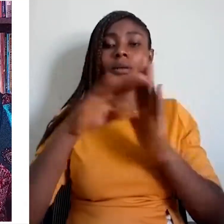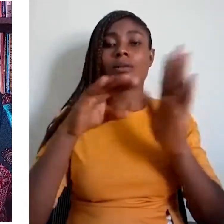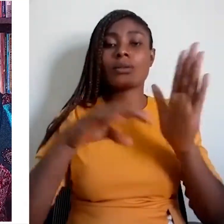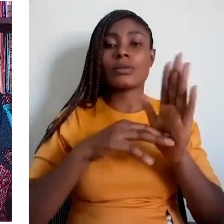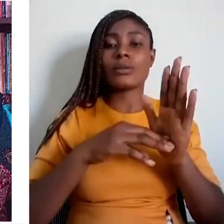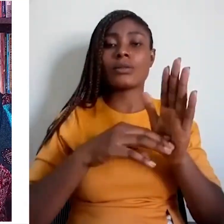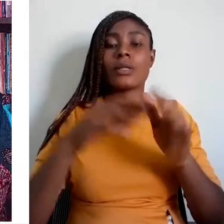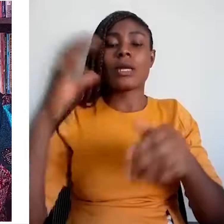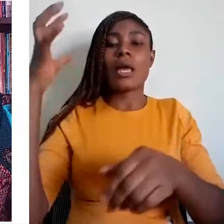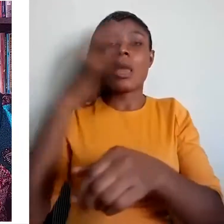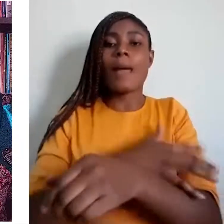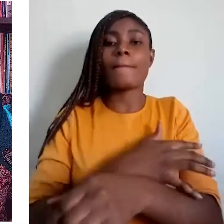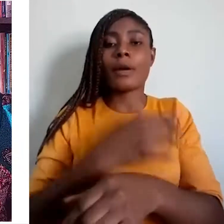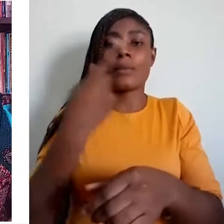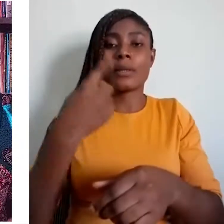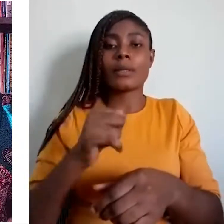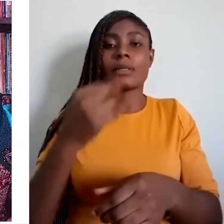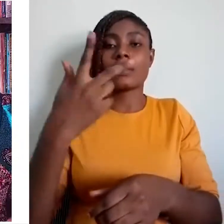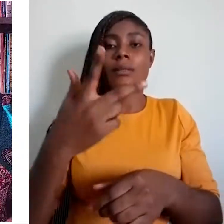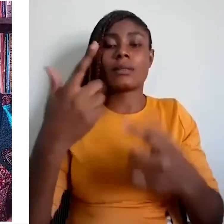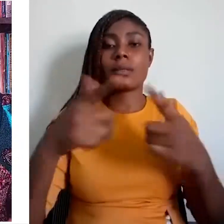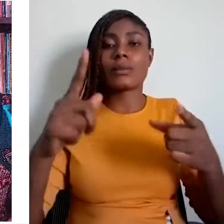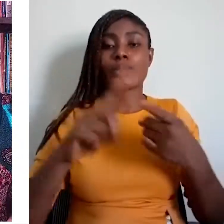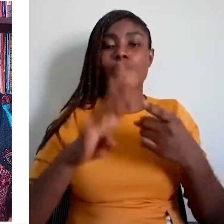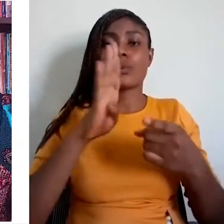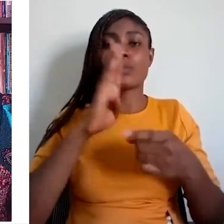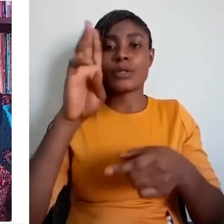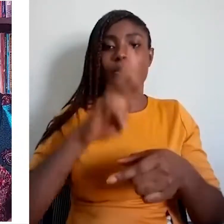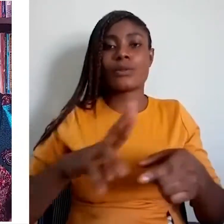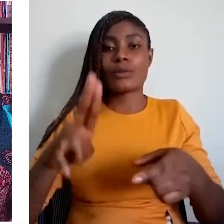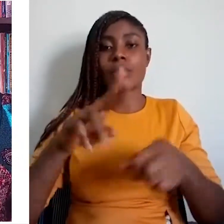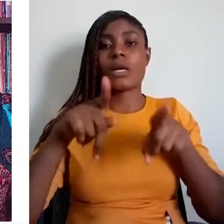Several problems hamper the implementation of this policy.